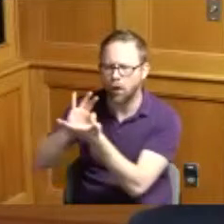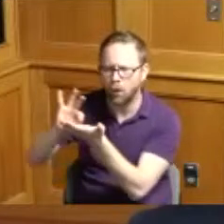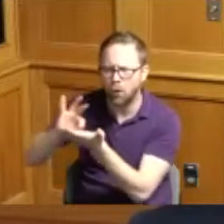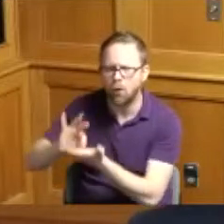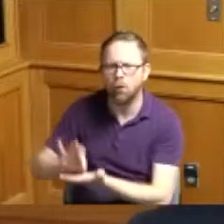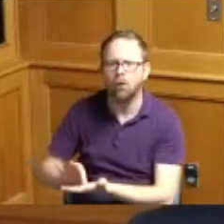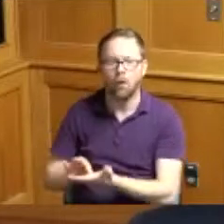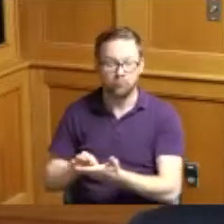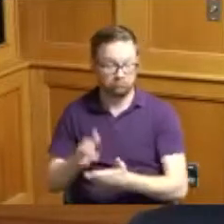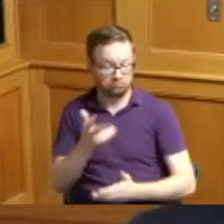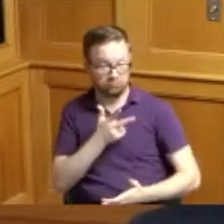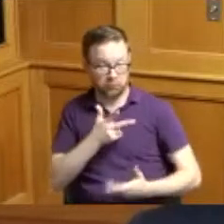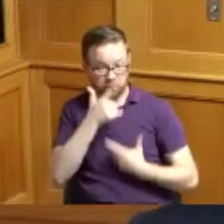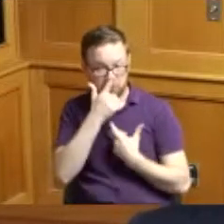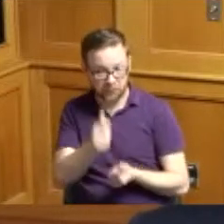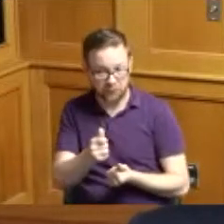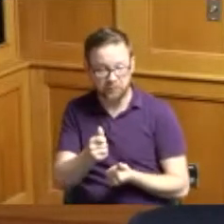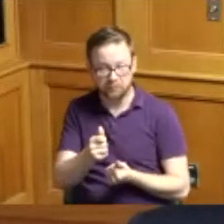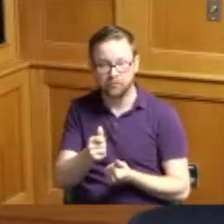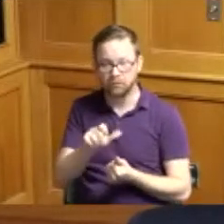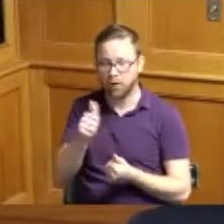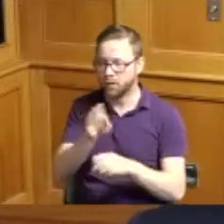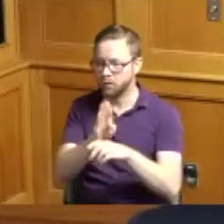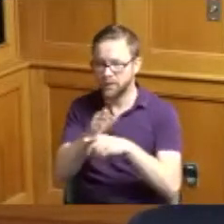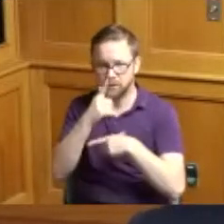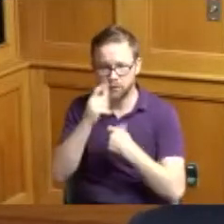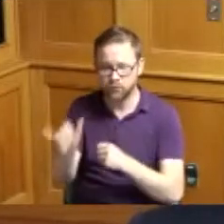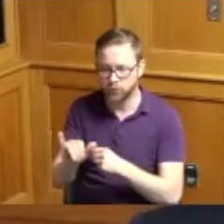interested in so looking forward to the activity of that group but had the opportunity I was down